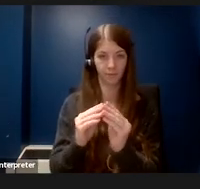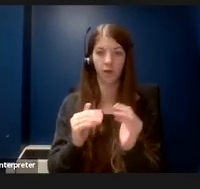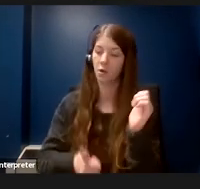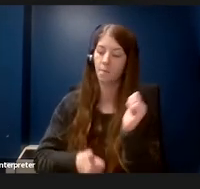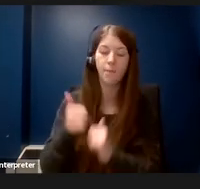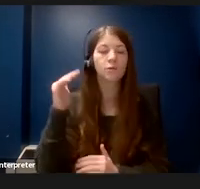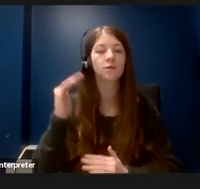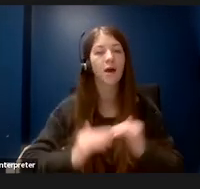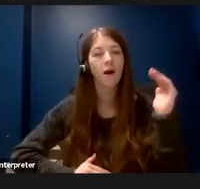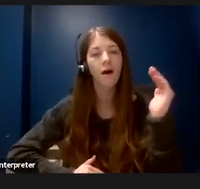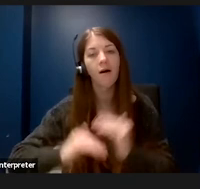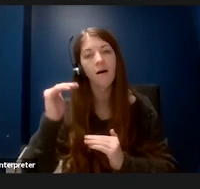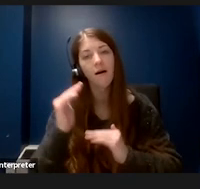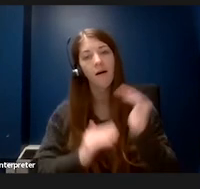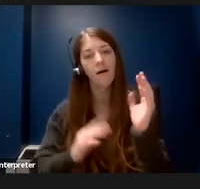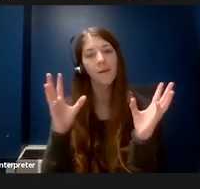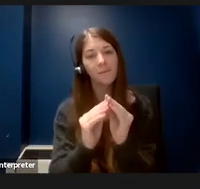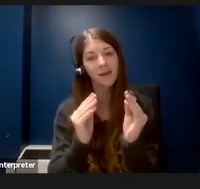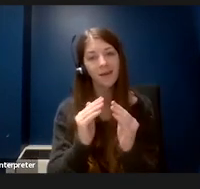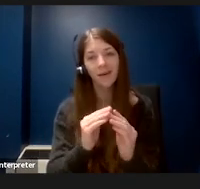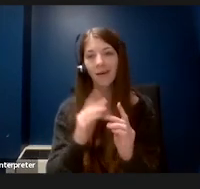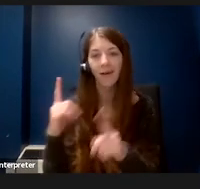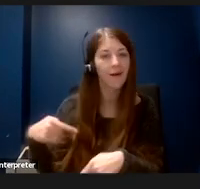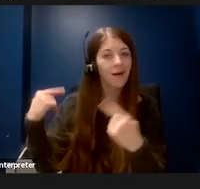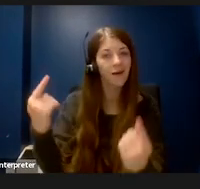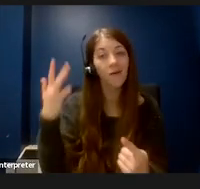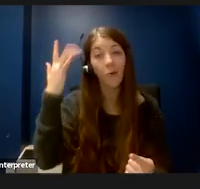I had ever attended because I could sit at my computer and click on links